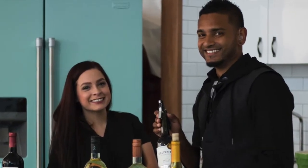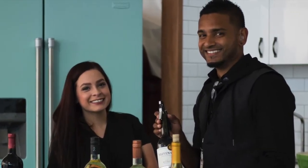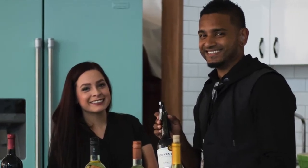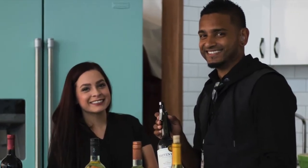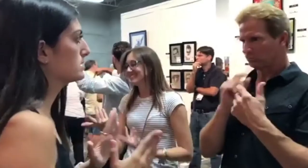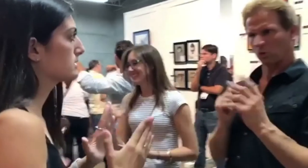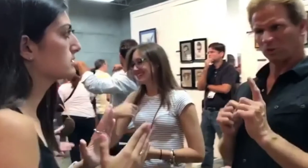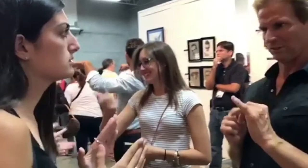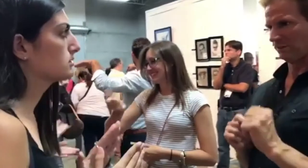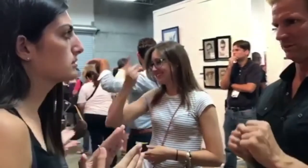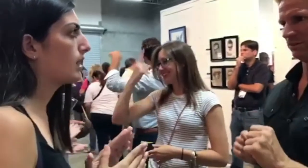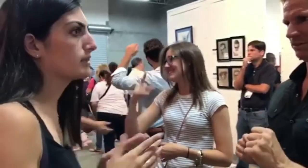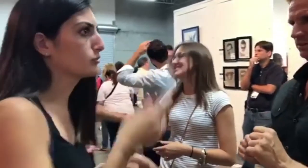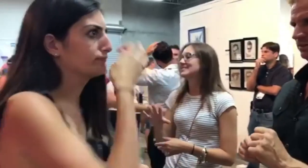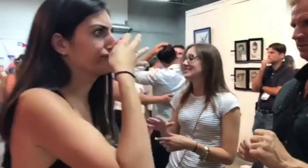(good vibes)